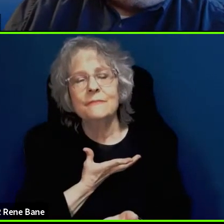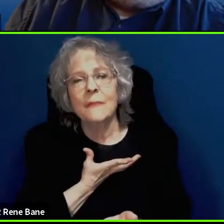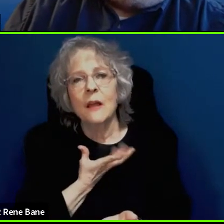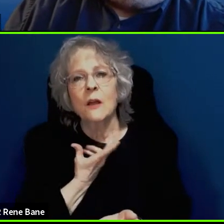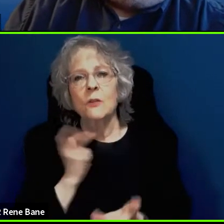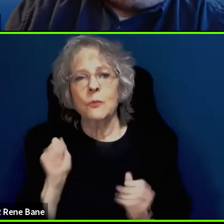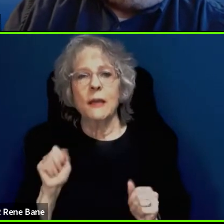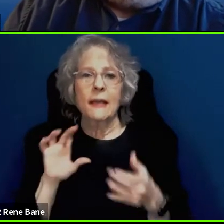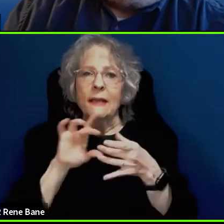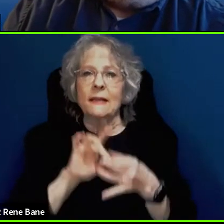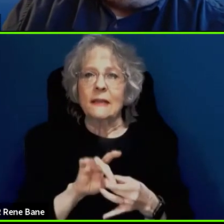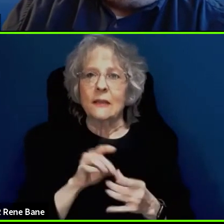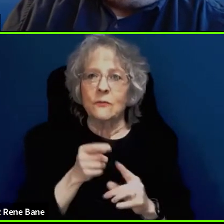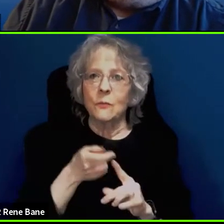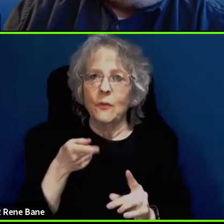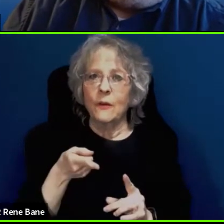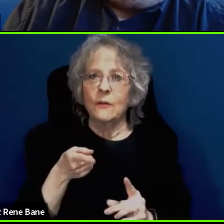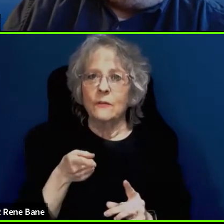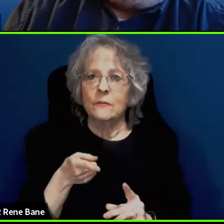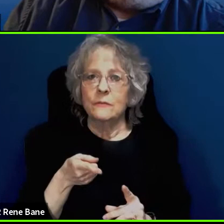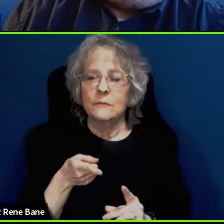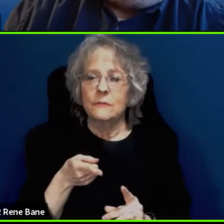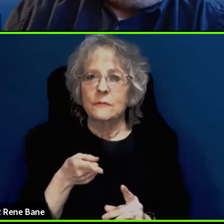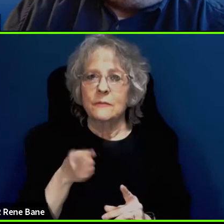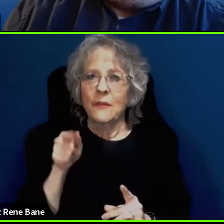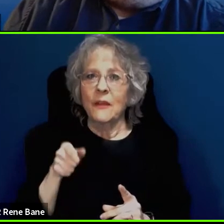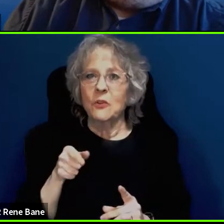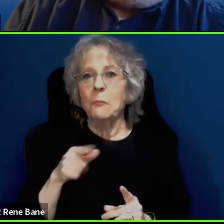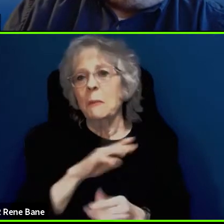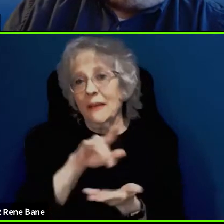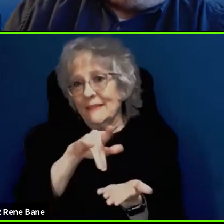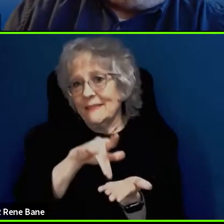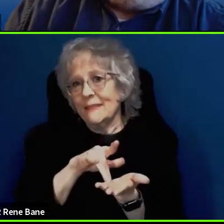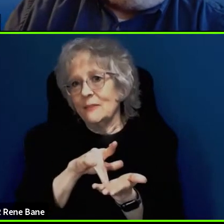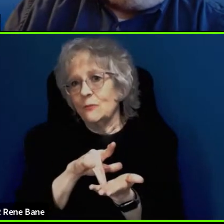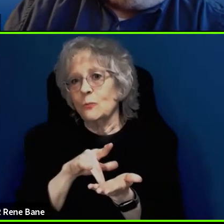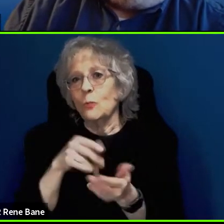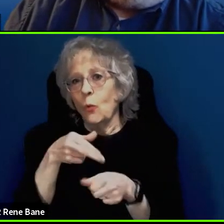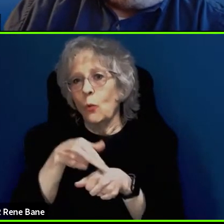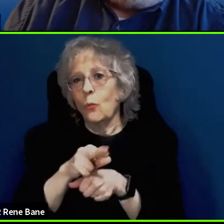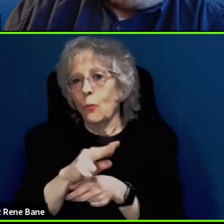from there as well since that's a good central reference point for trying to find the all-abouts.